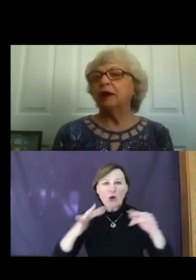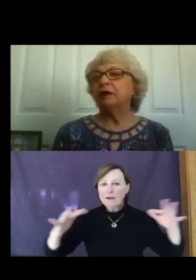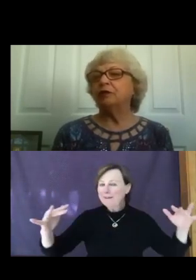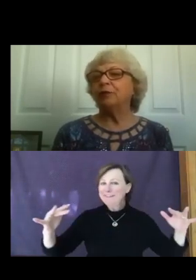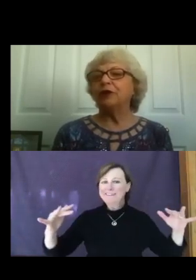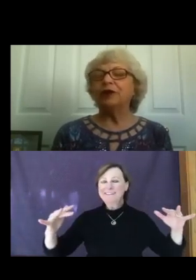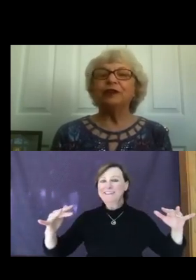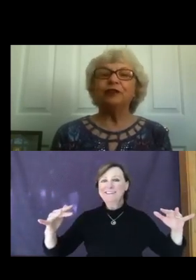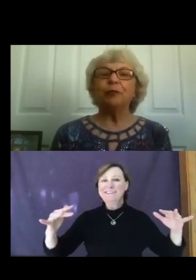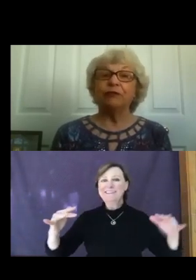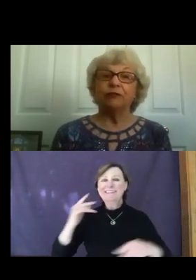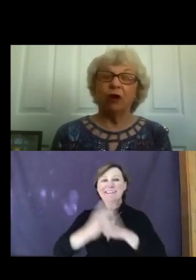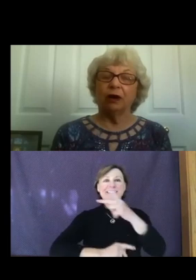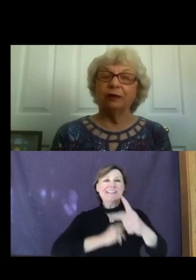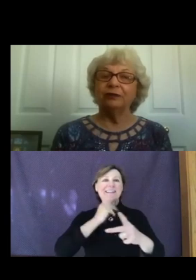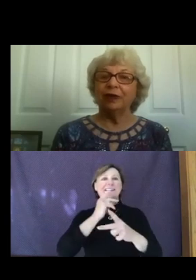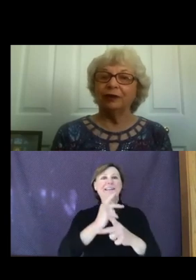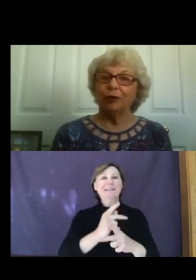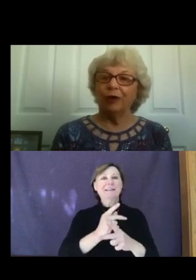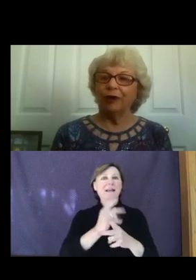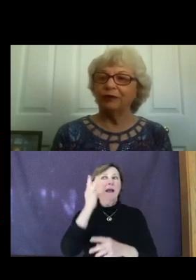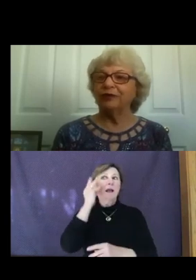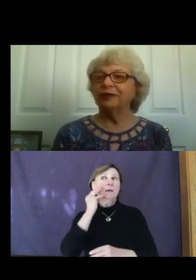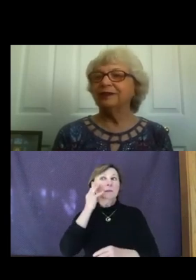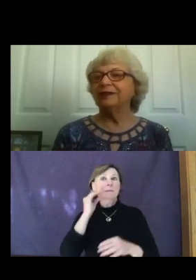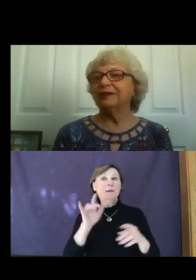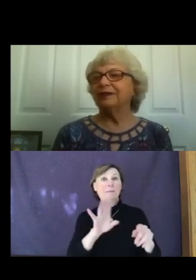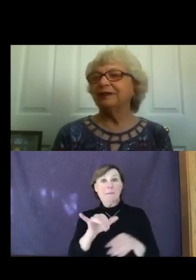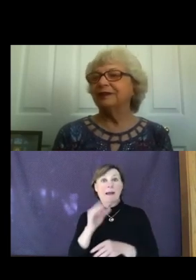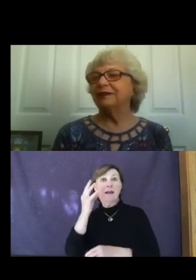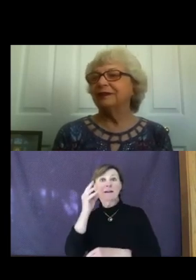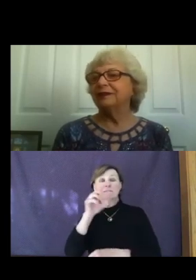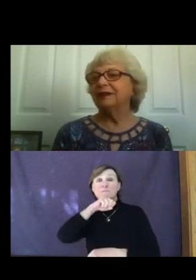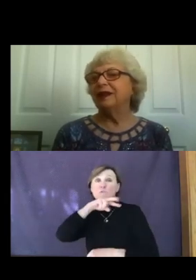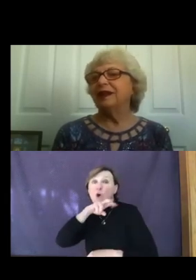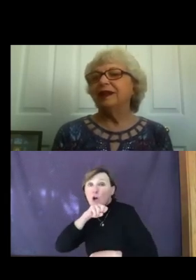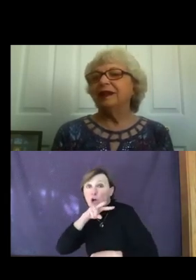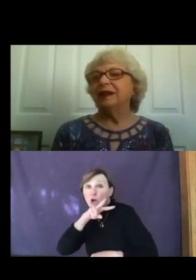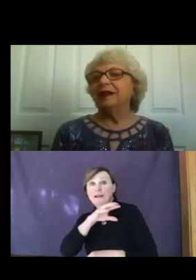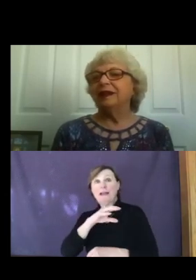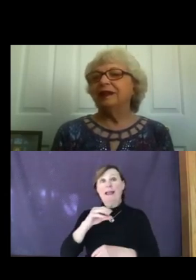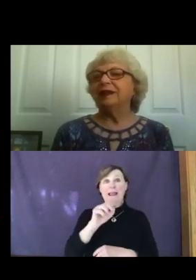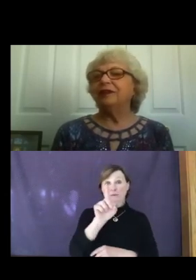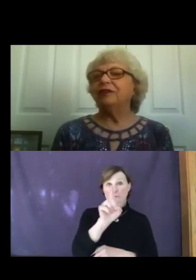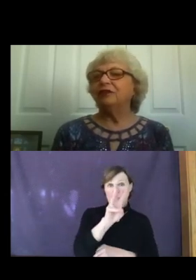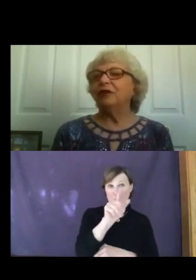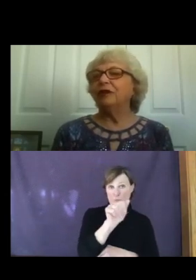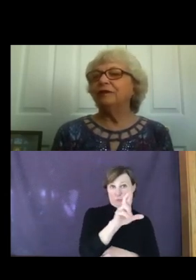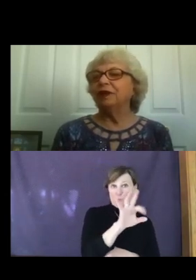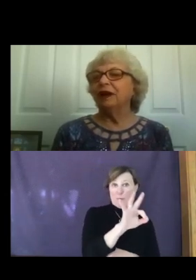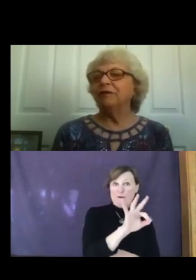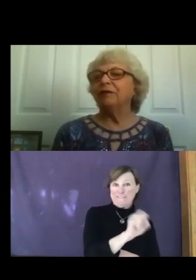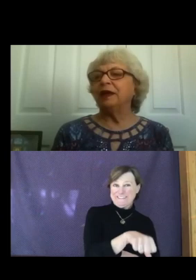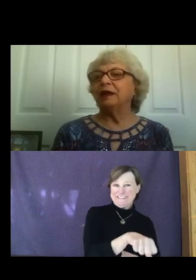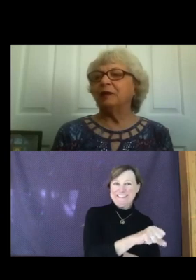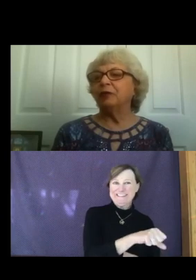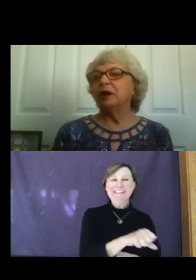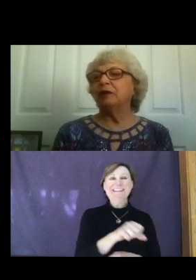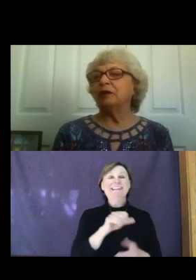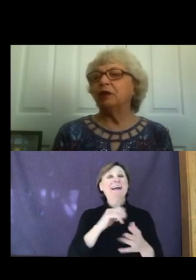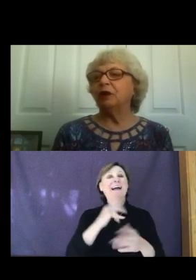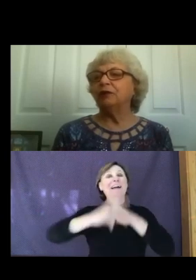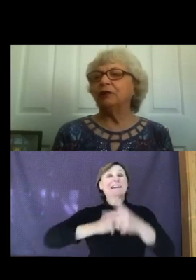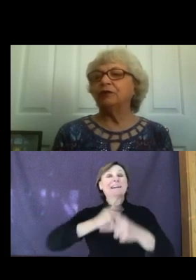experienced by frogs and Dwarfs. It's the sort of love that can bring us closer to